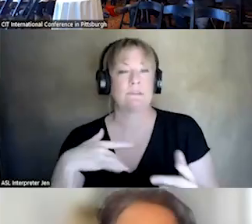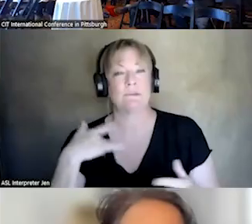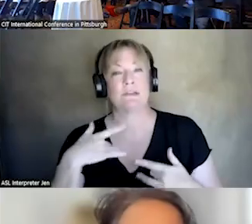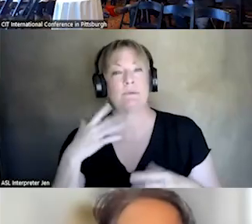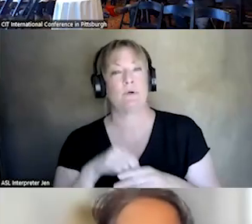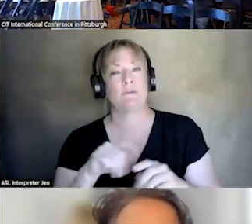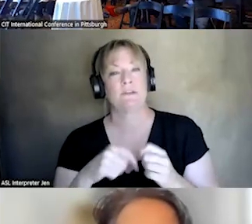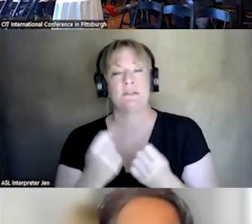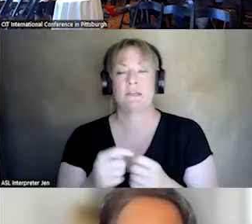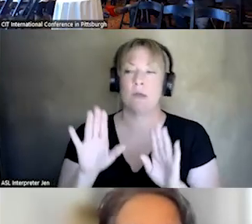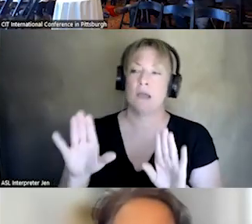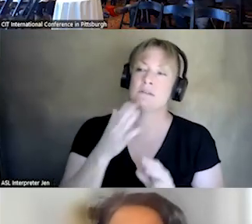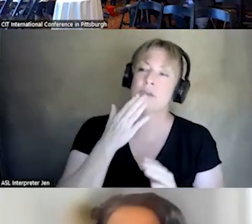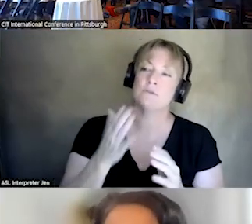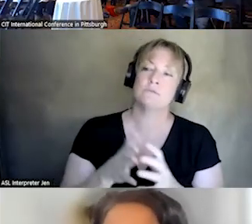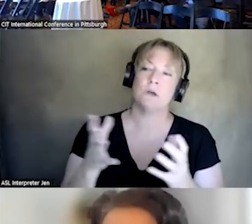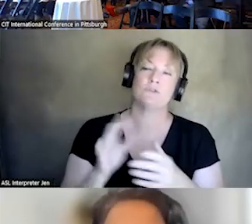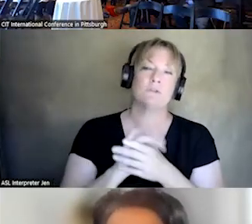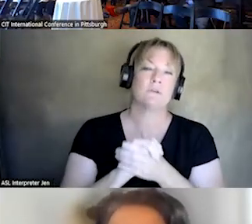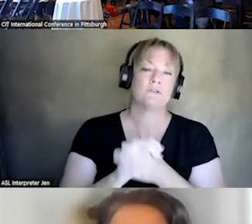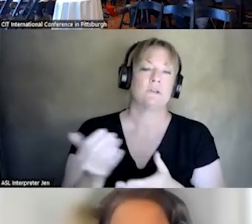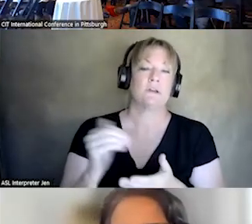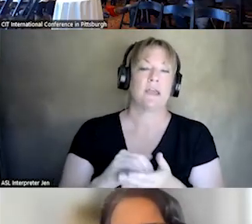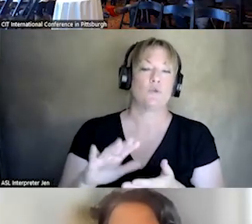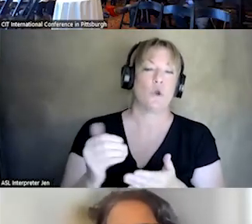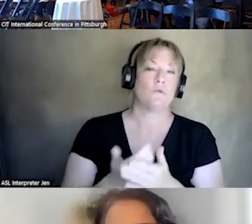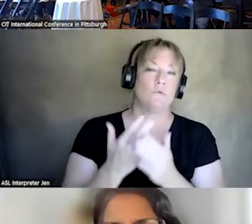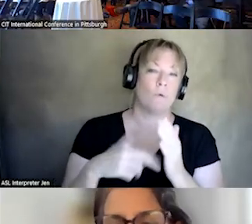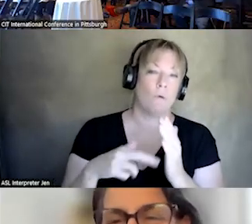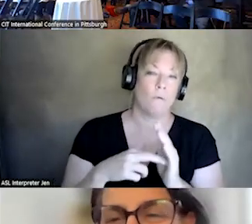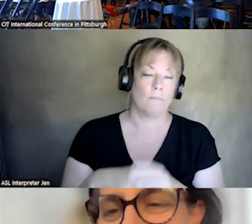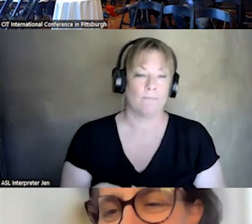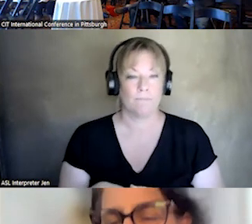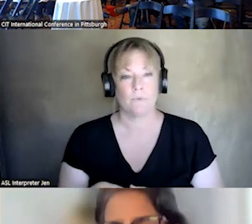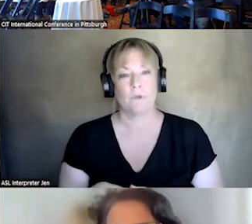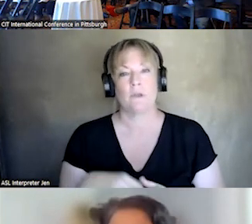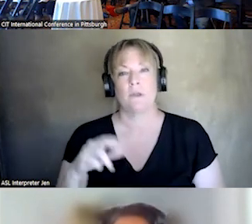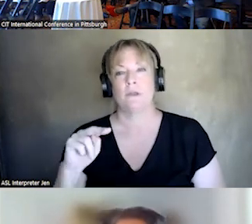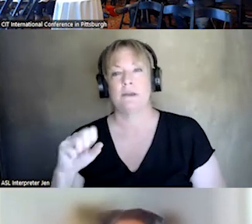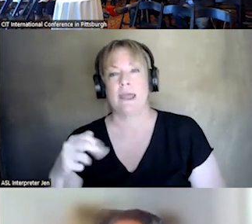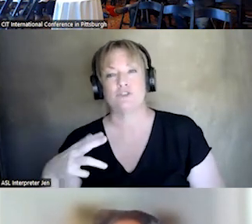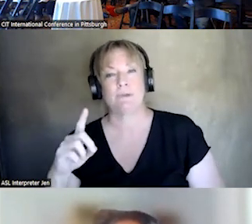THANK YOU SO MUCH. CONGRATULATIONS AGAIN ON YOUR NEW ROLE. THEY'RE EXCITED TO HAVE YOU.